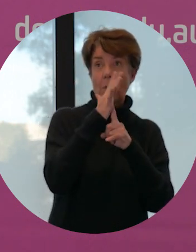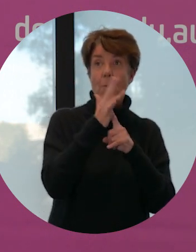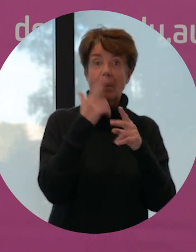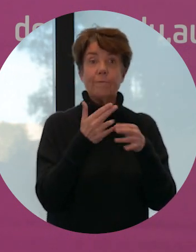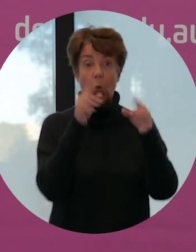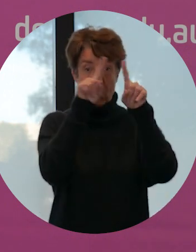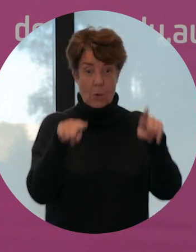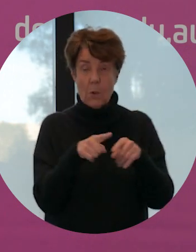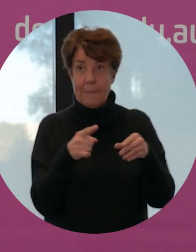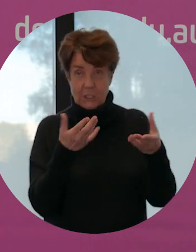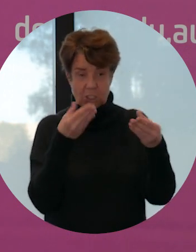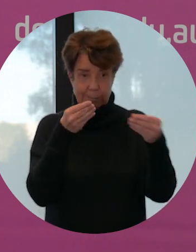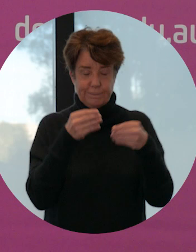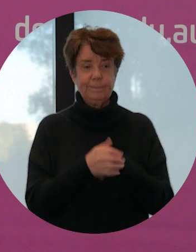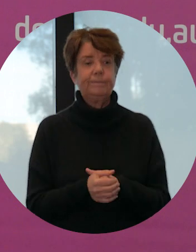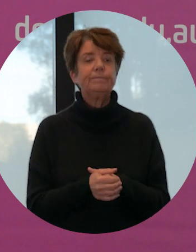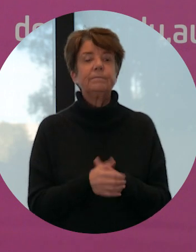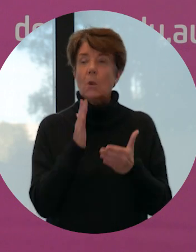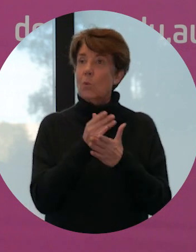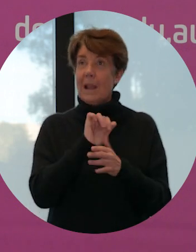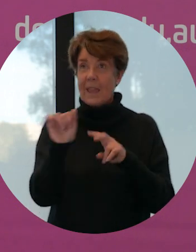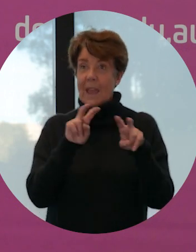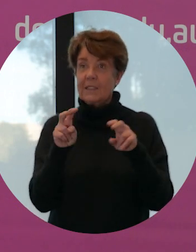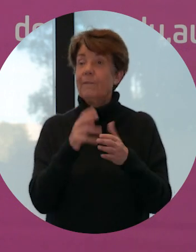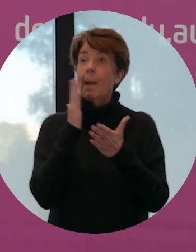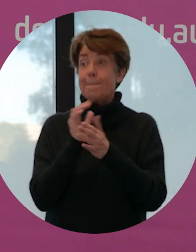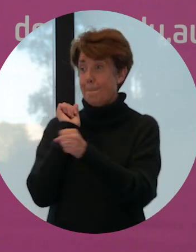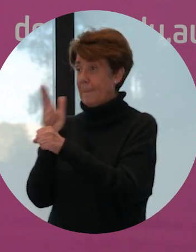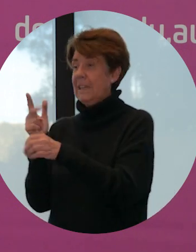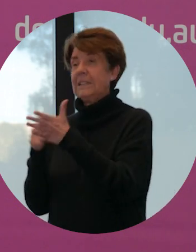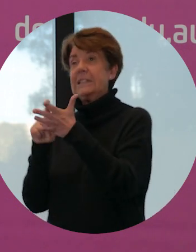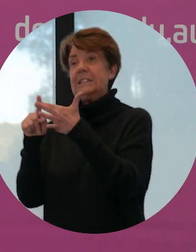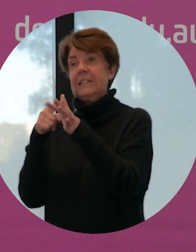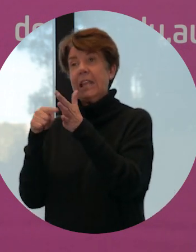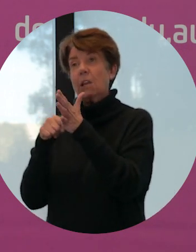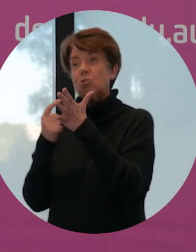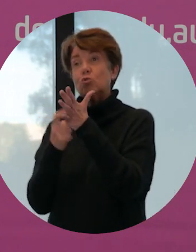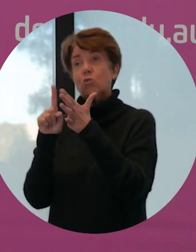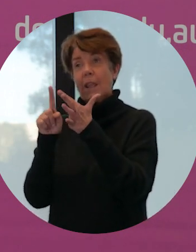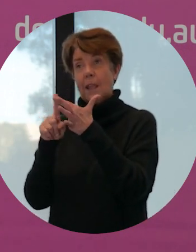In fact, their activity is better than tea tree oil, which we know historically has been